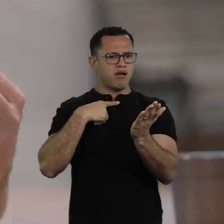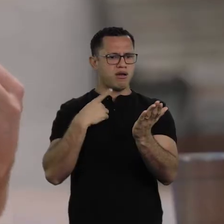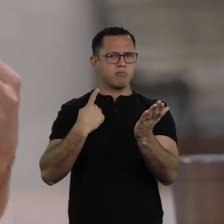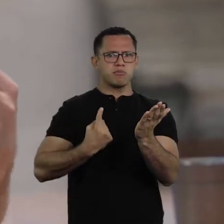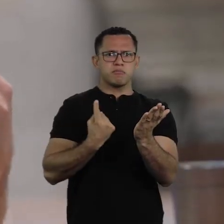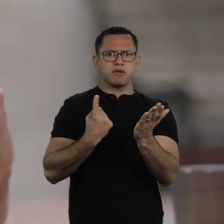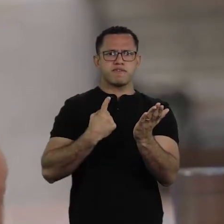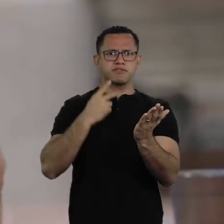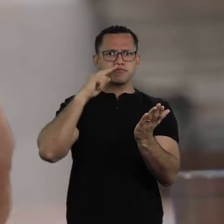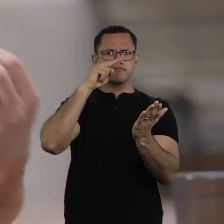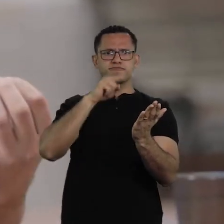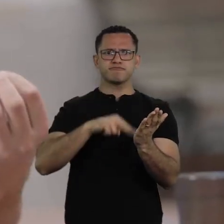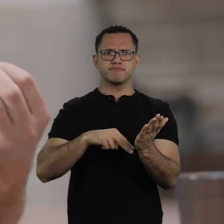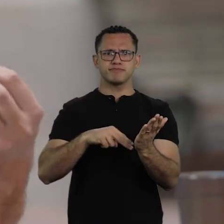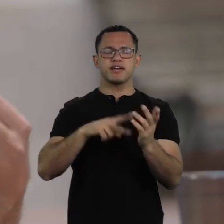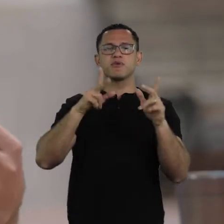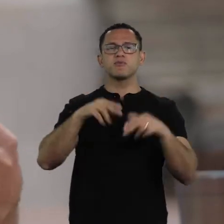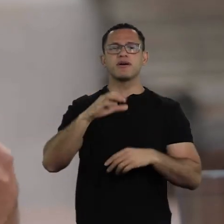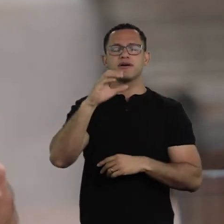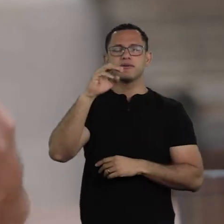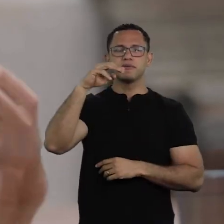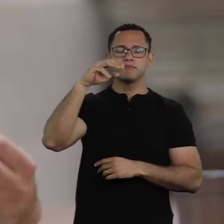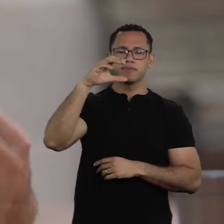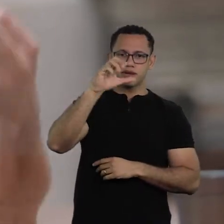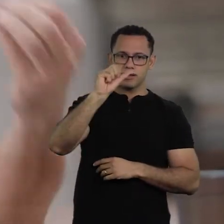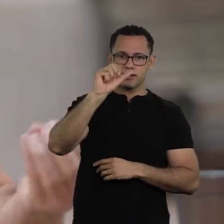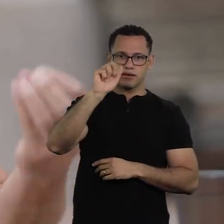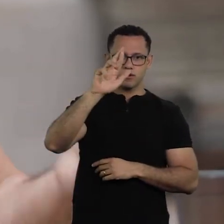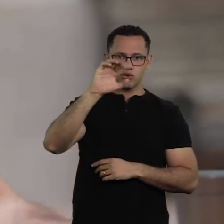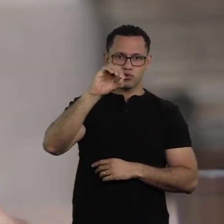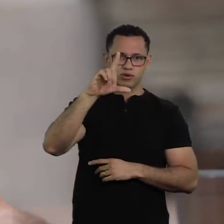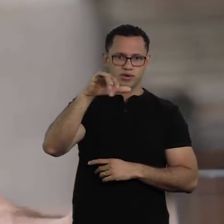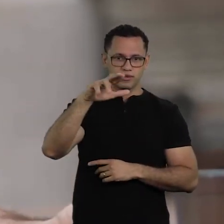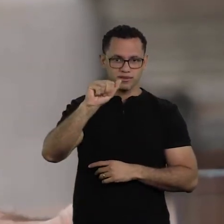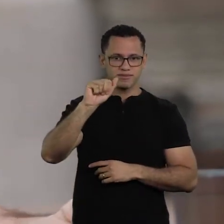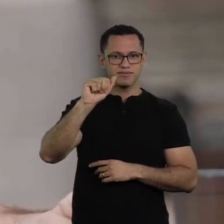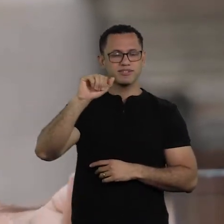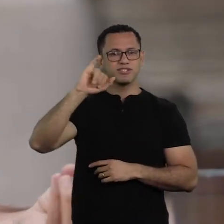Maria Carolina de Jesus was the writer who sold most books in Brazil